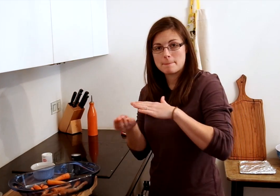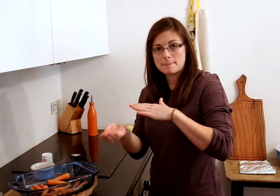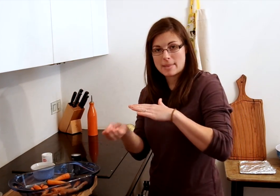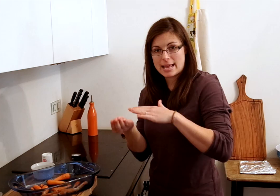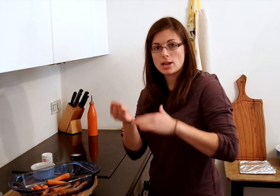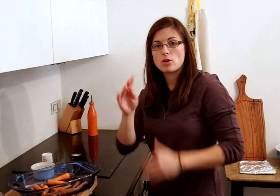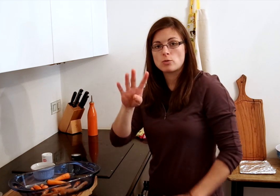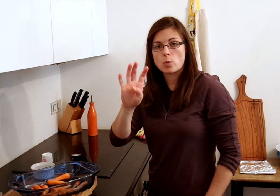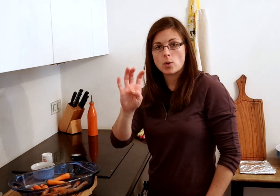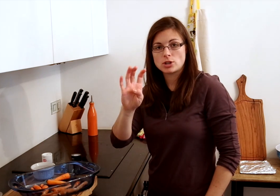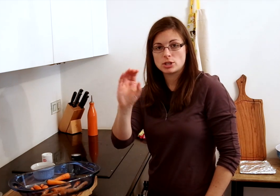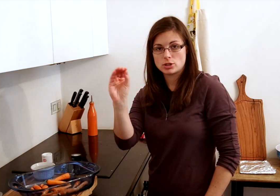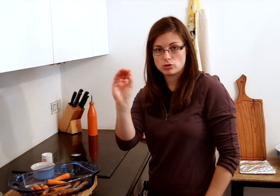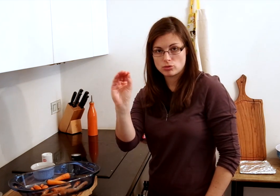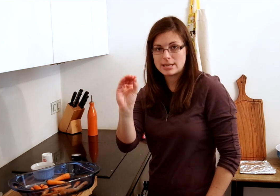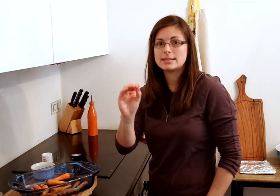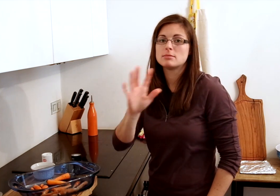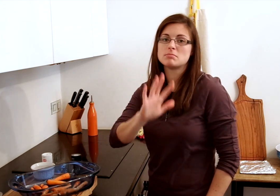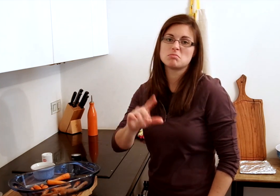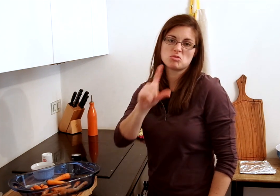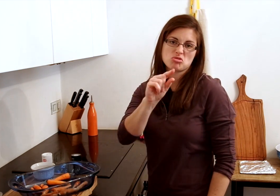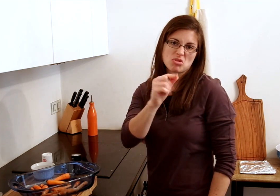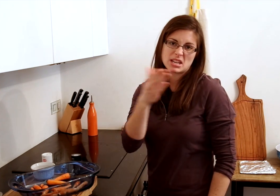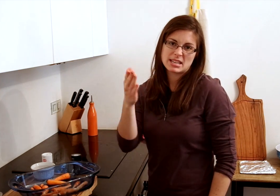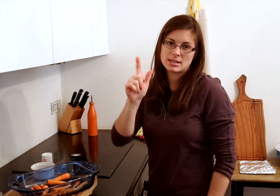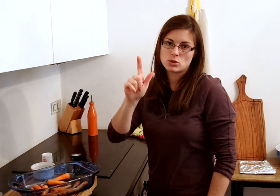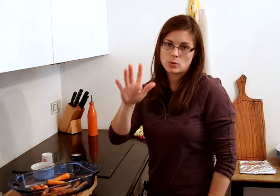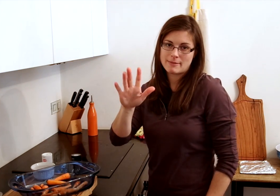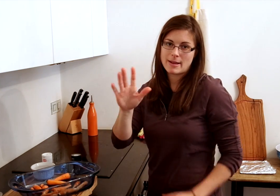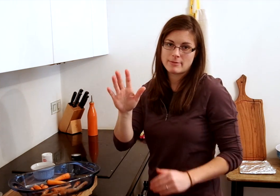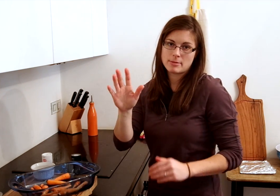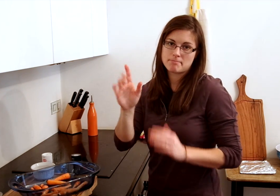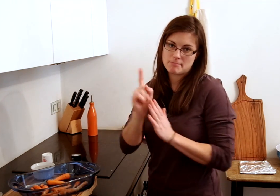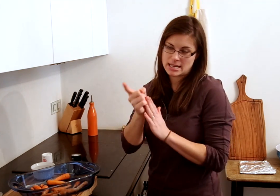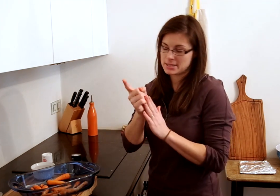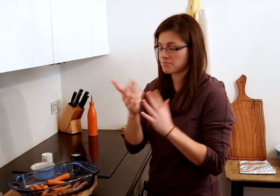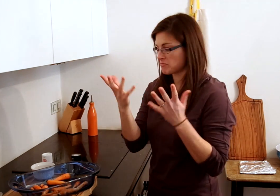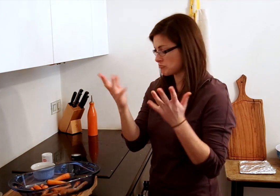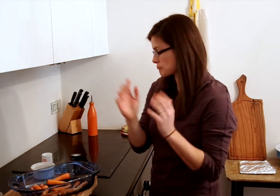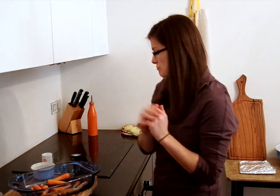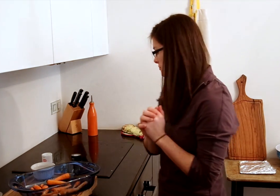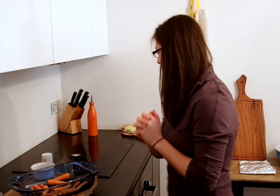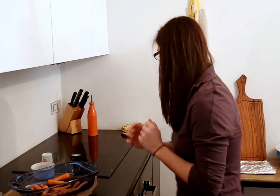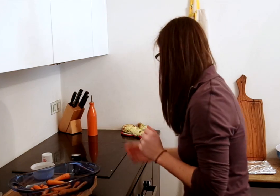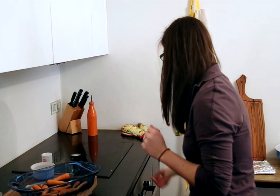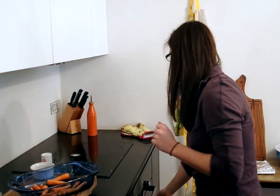Then bake it at 400 degrees for about 20-25 minutes.That's it.